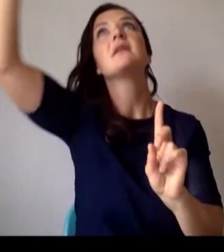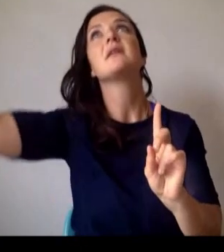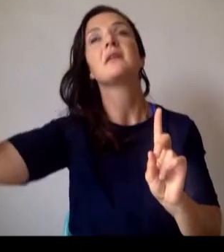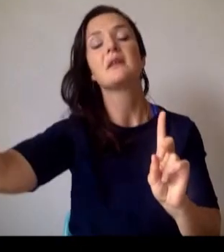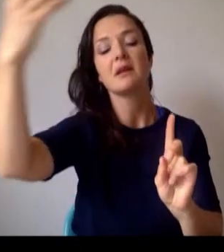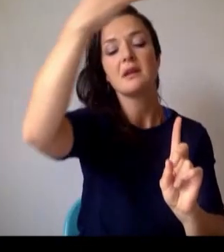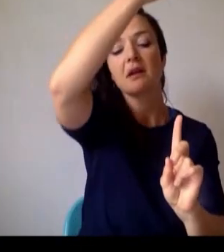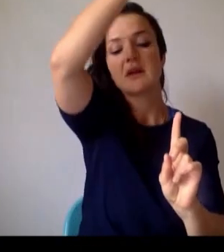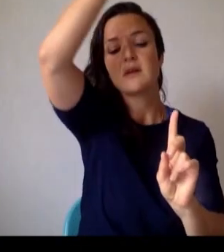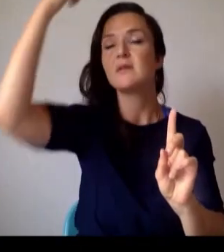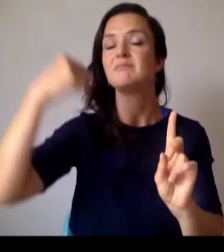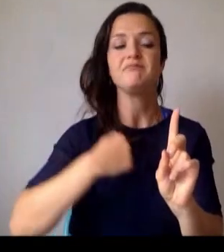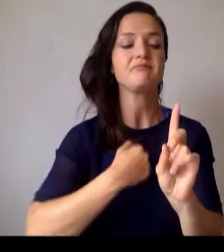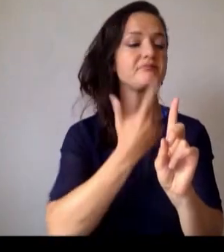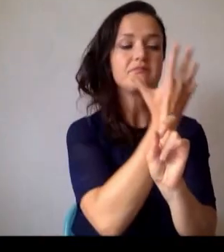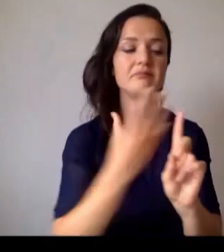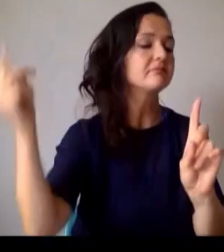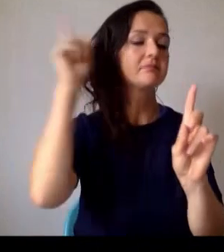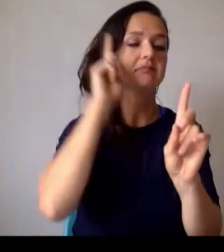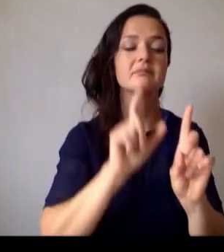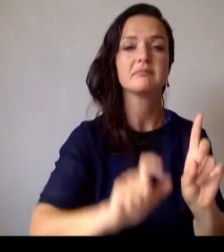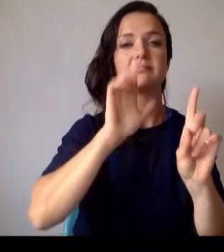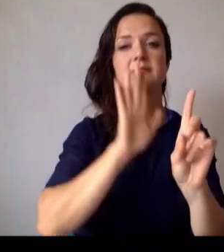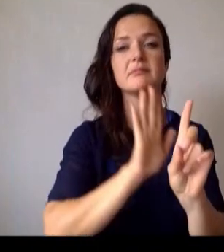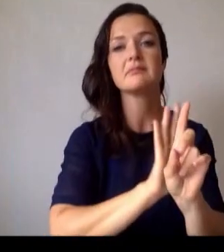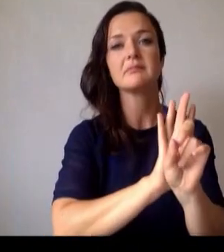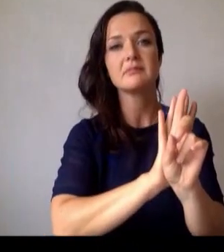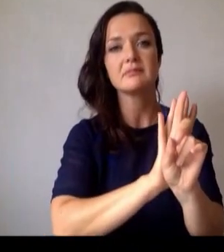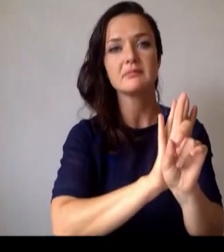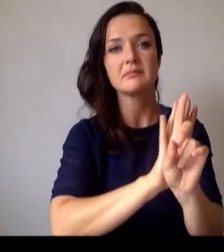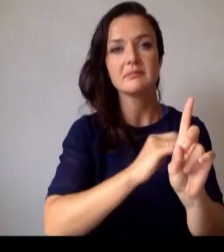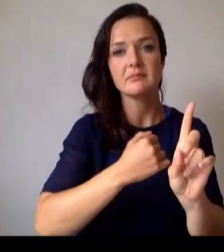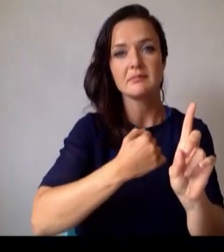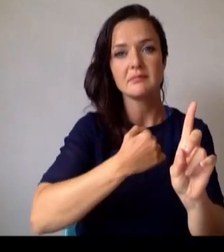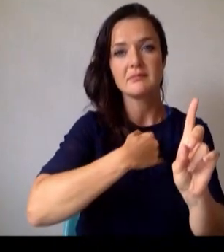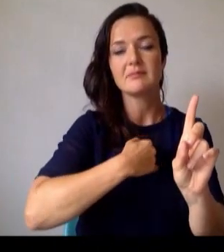Why on earth am I pretending?